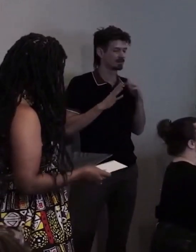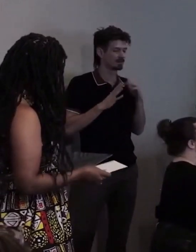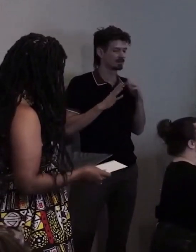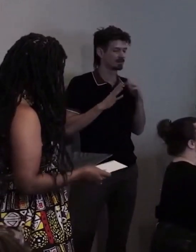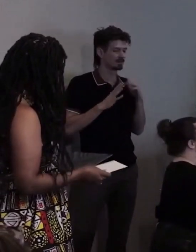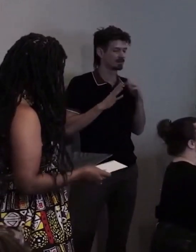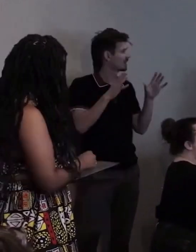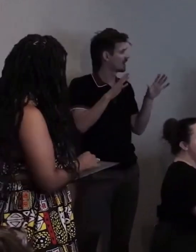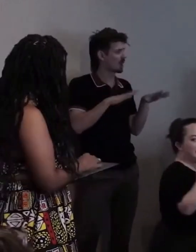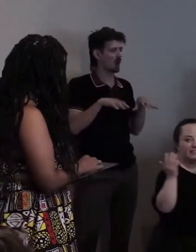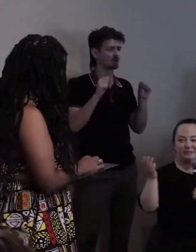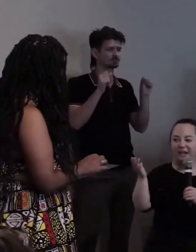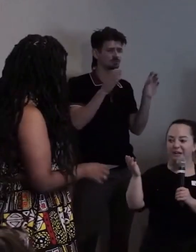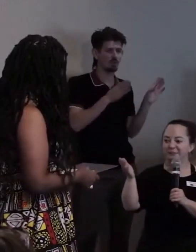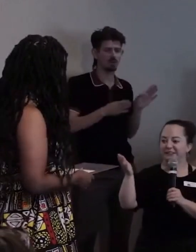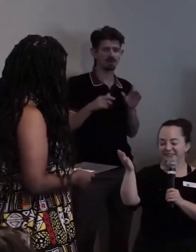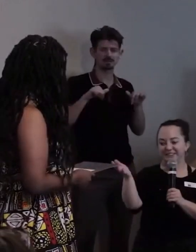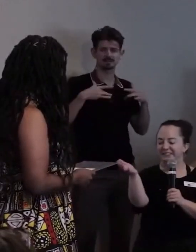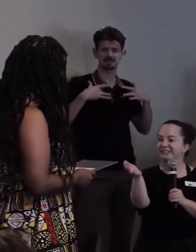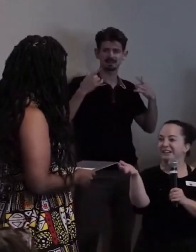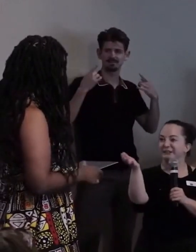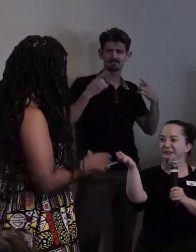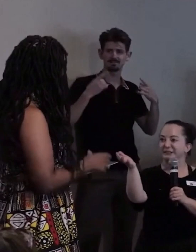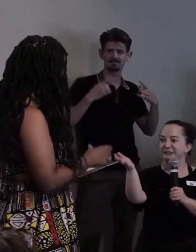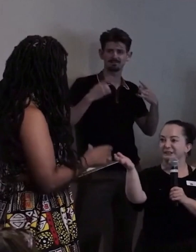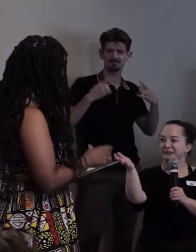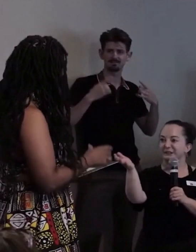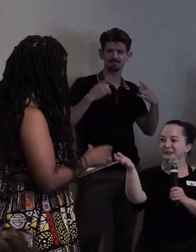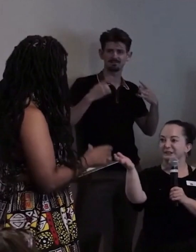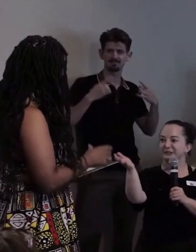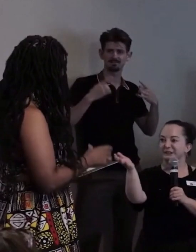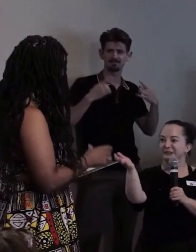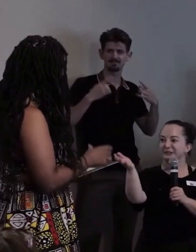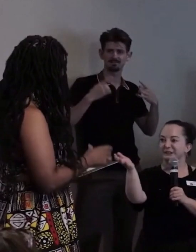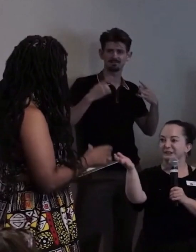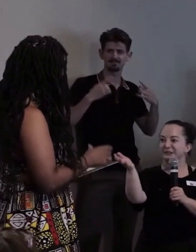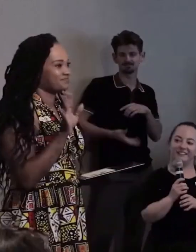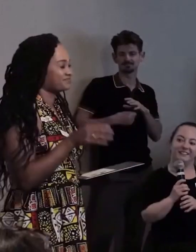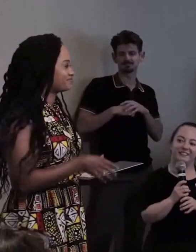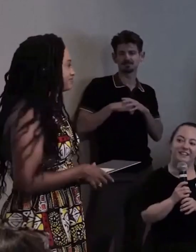and also helped transition in our new Development Director Seyanna